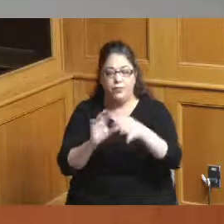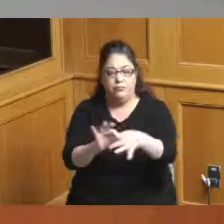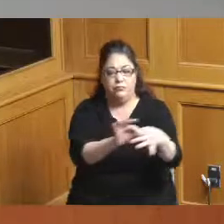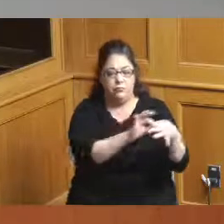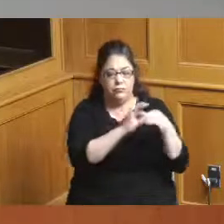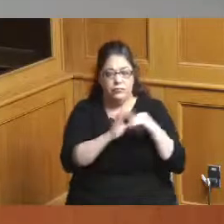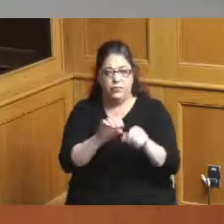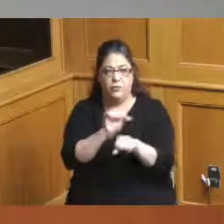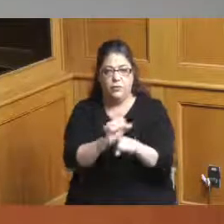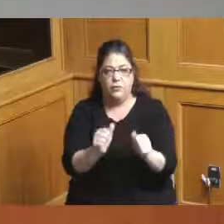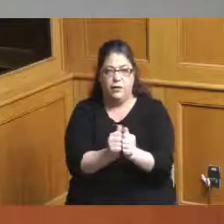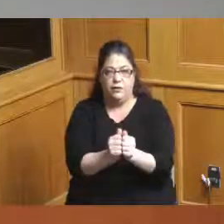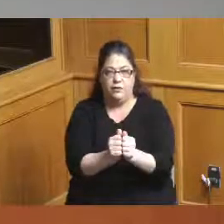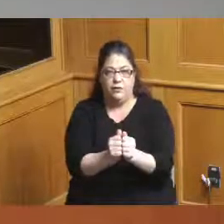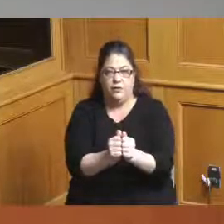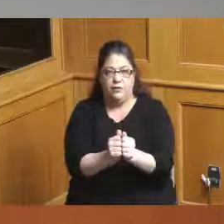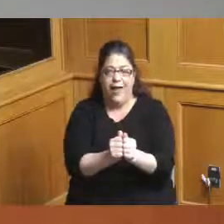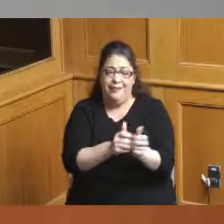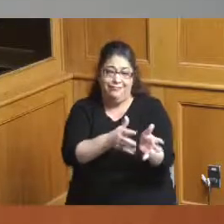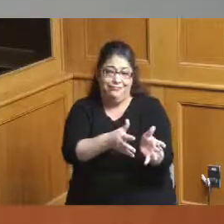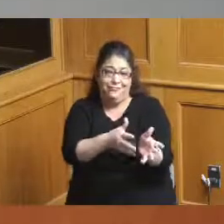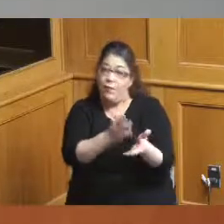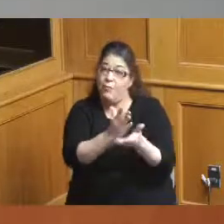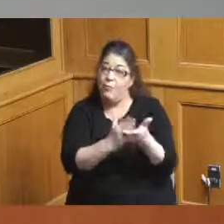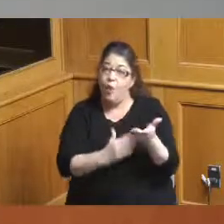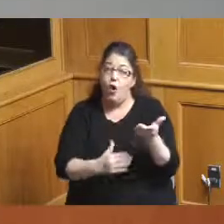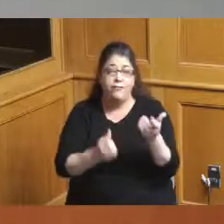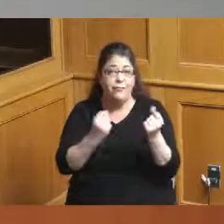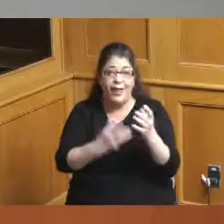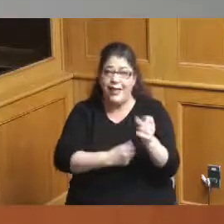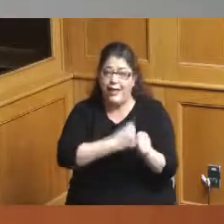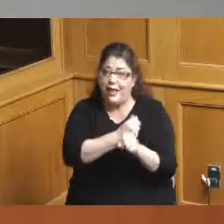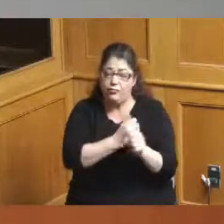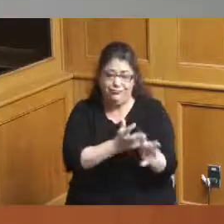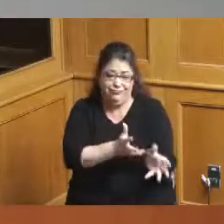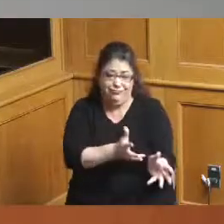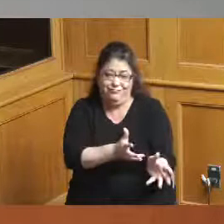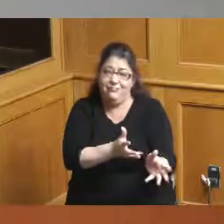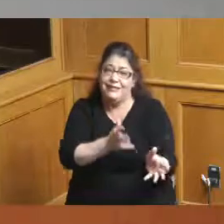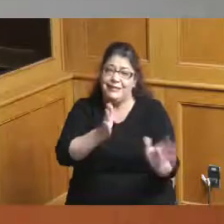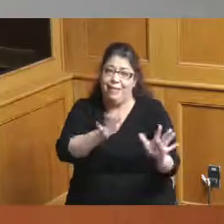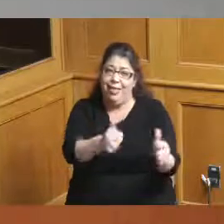that is languished for many years as has been mentioned and so we finally have the pieces in